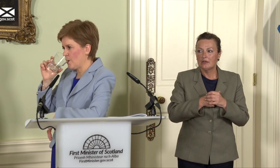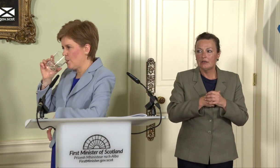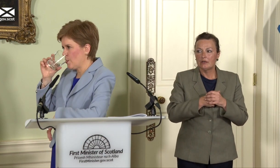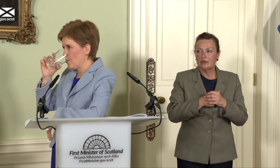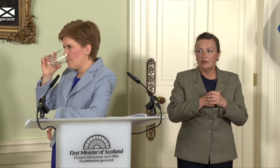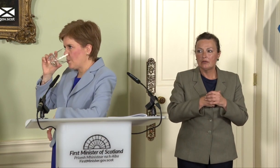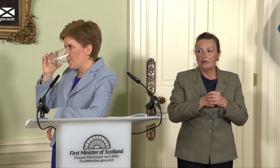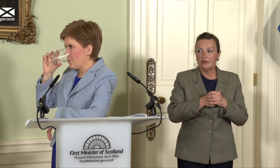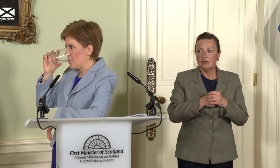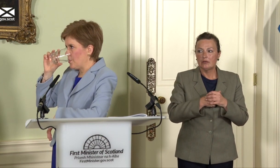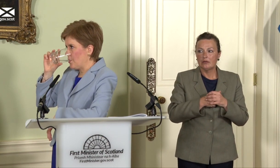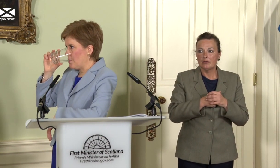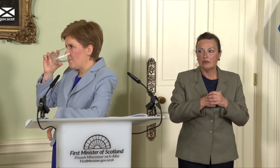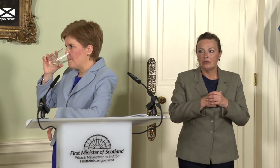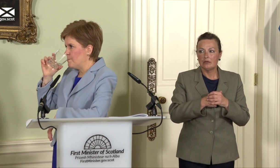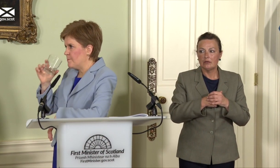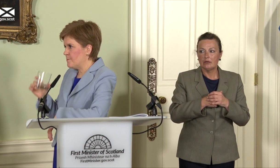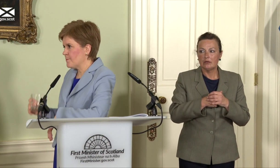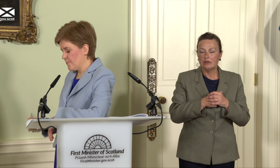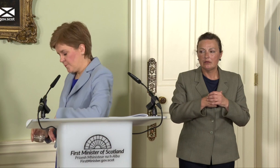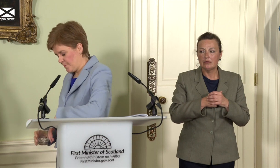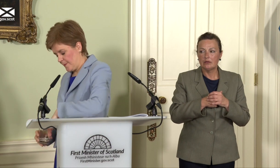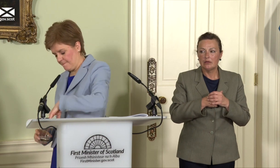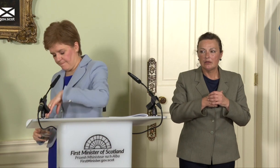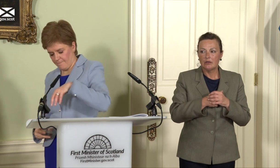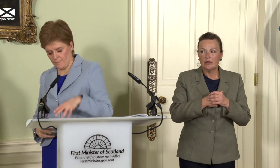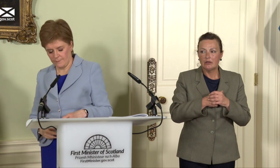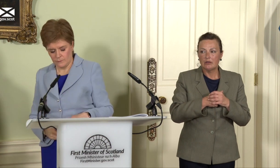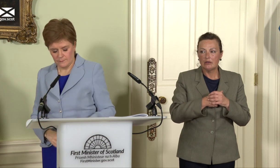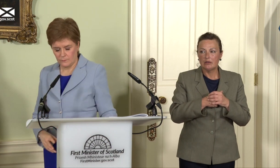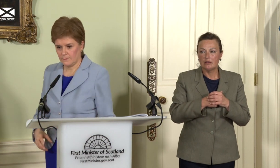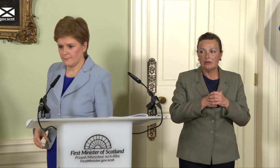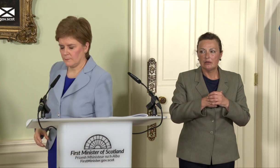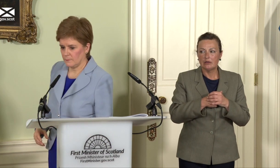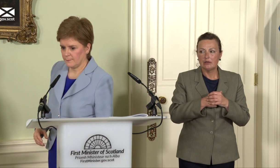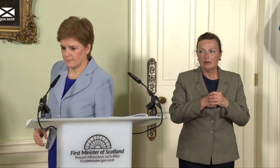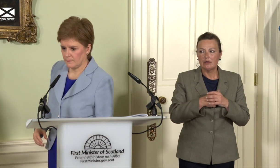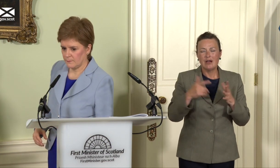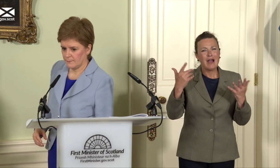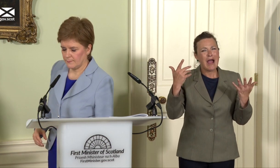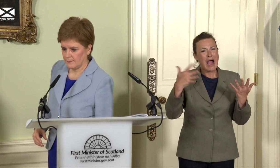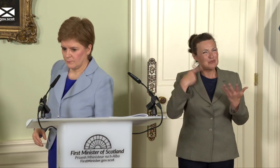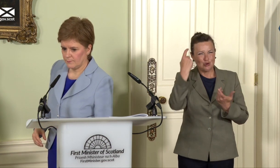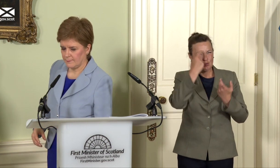two bills there were described as being ultra vires. Are you just disappearing down a constitutional,